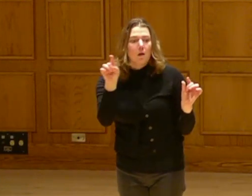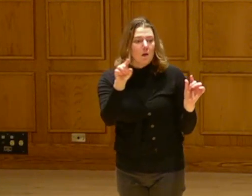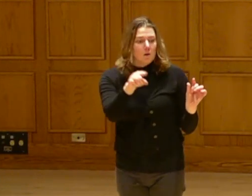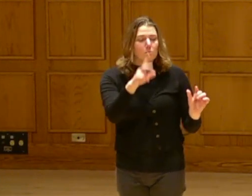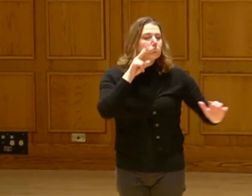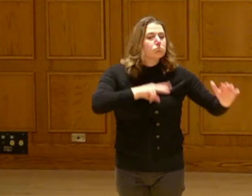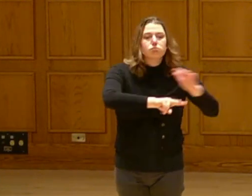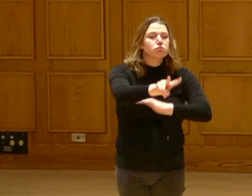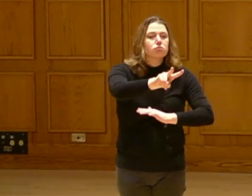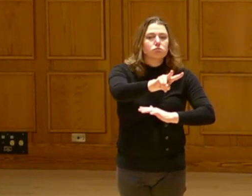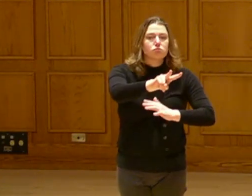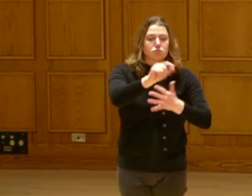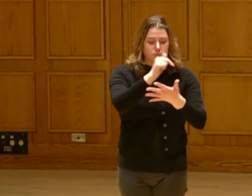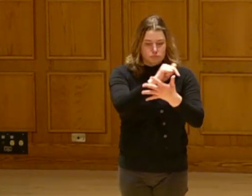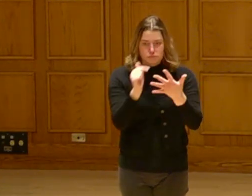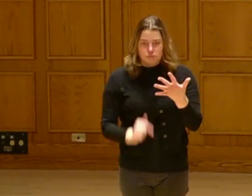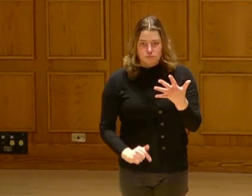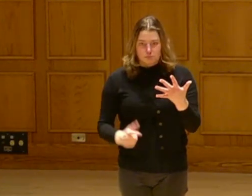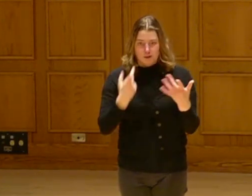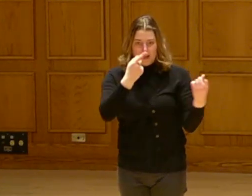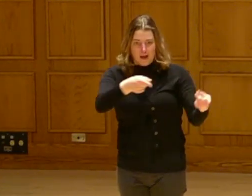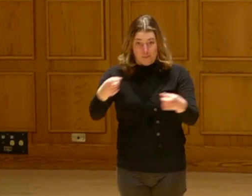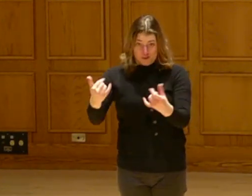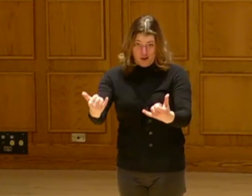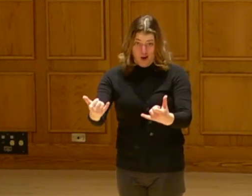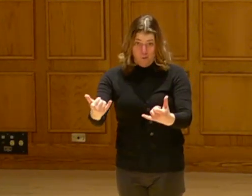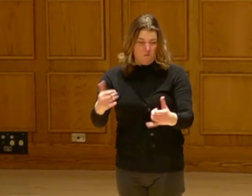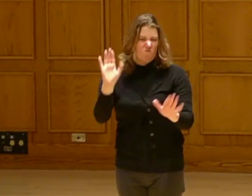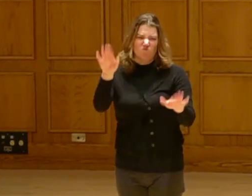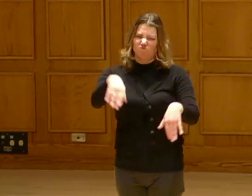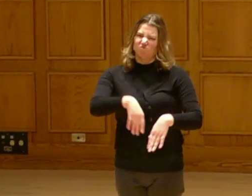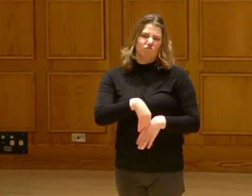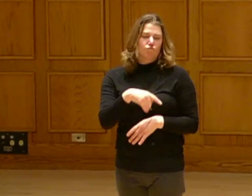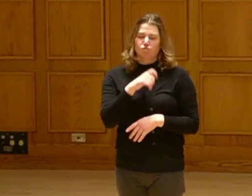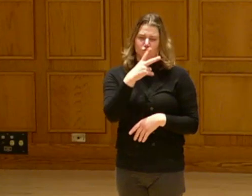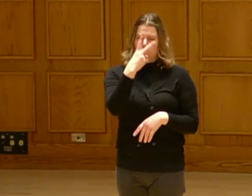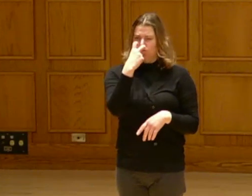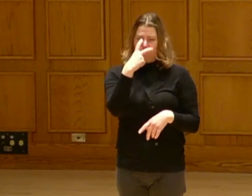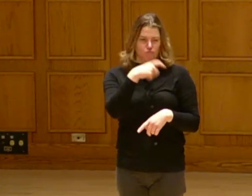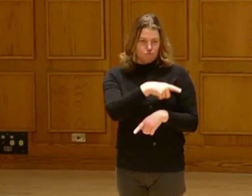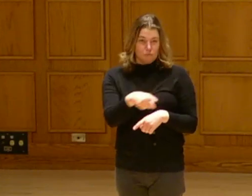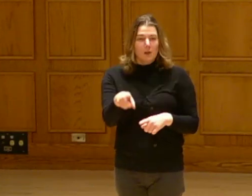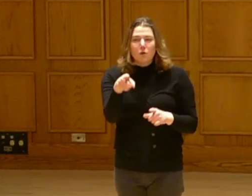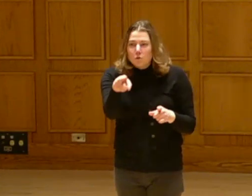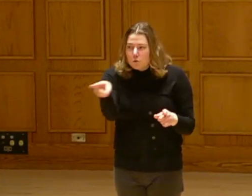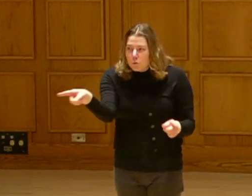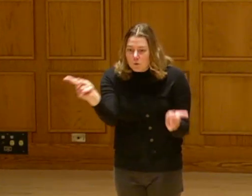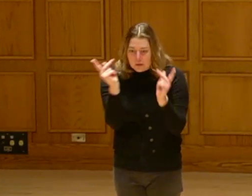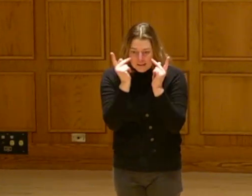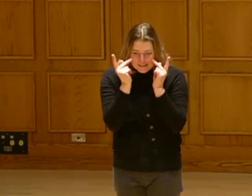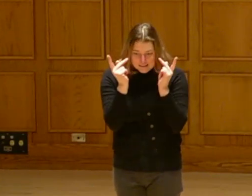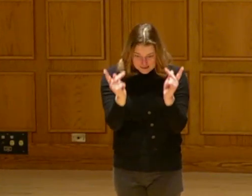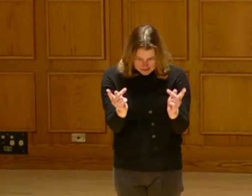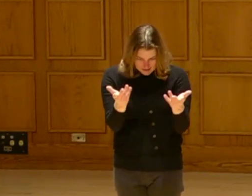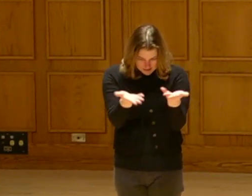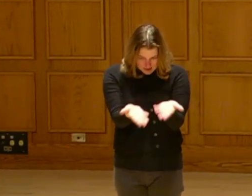there, could have been seen what is transpiring today in the marketplace.